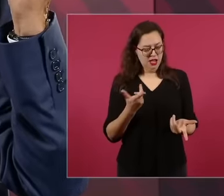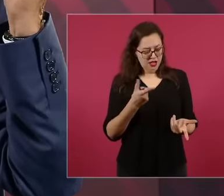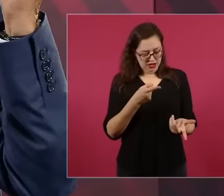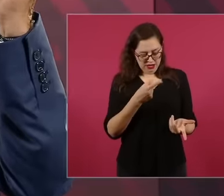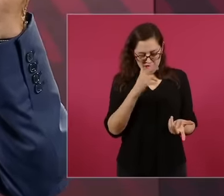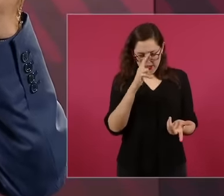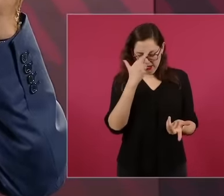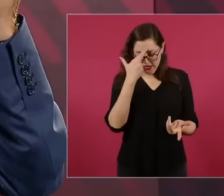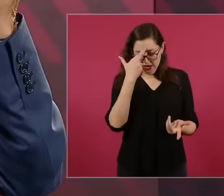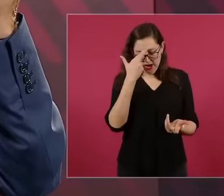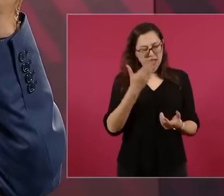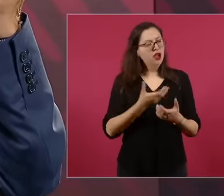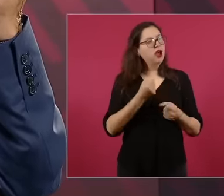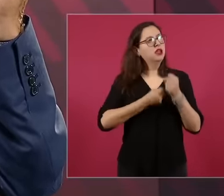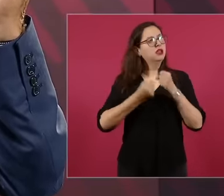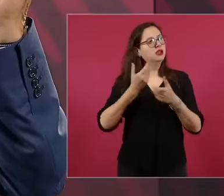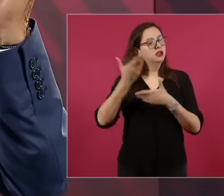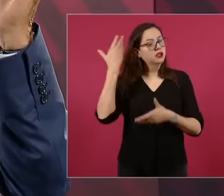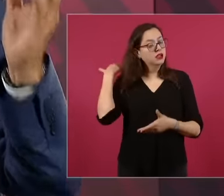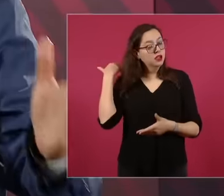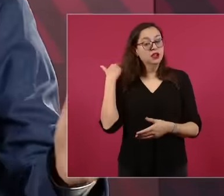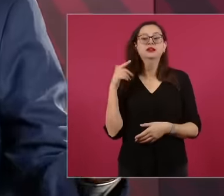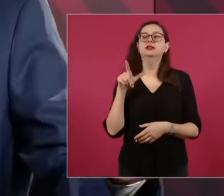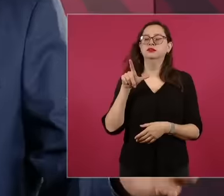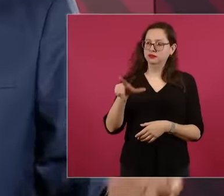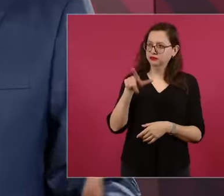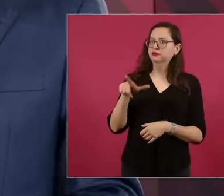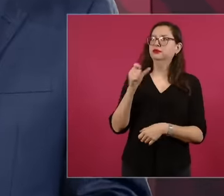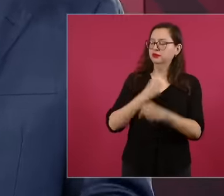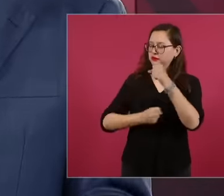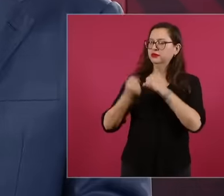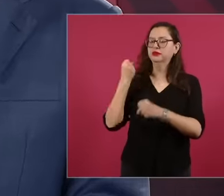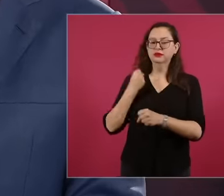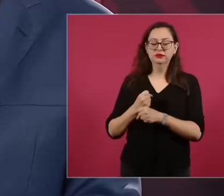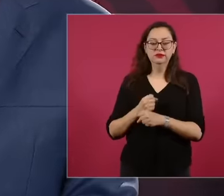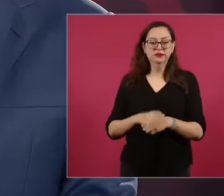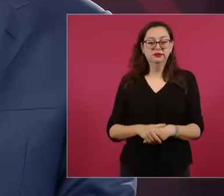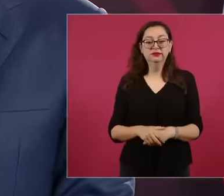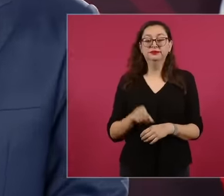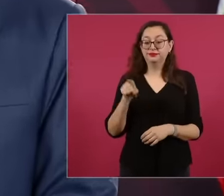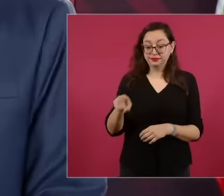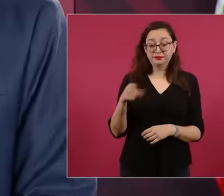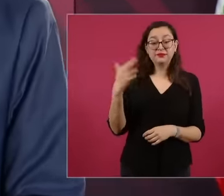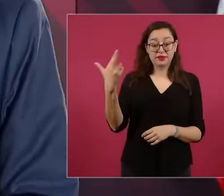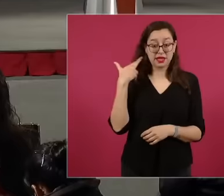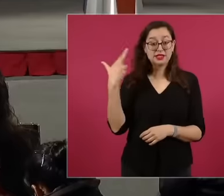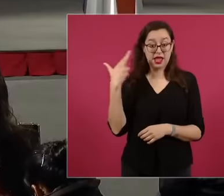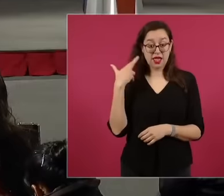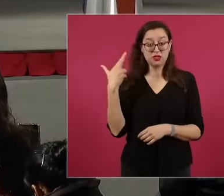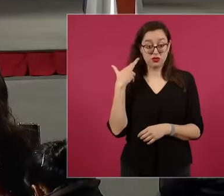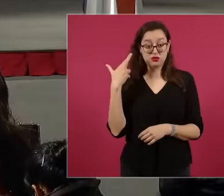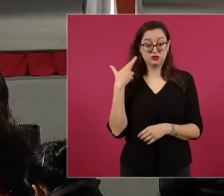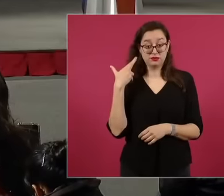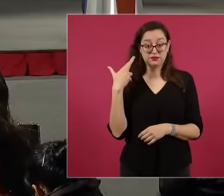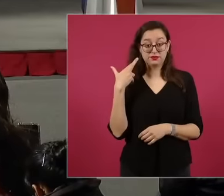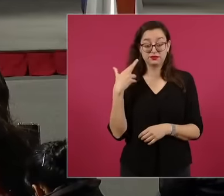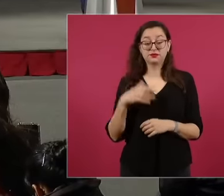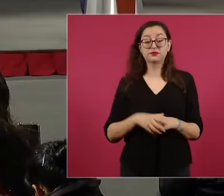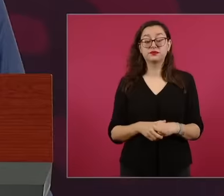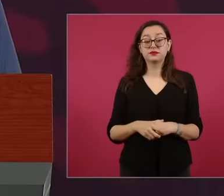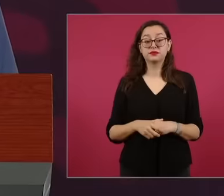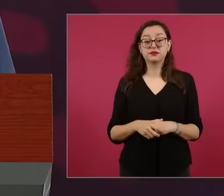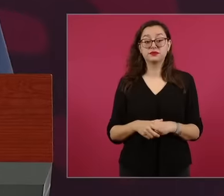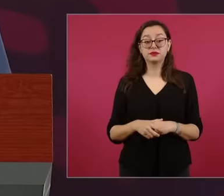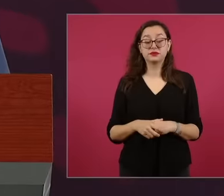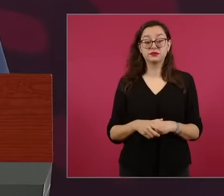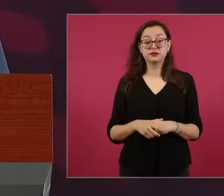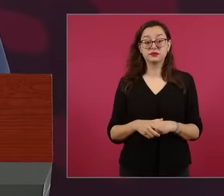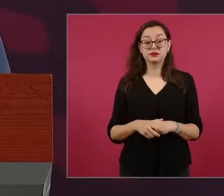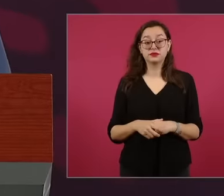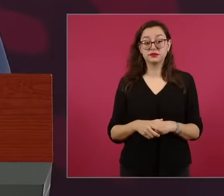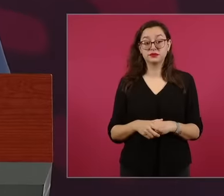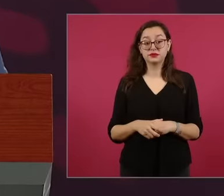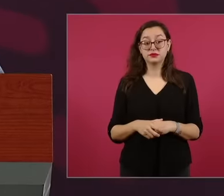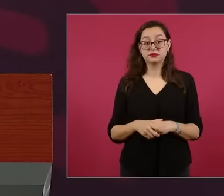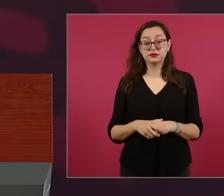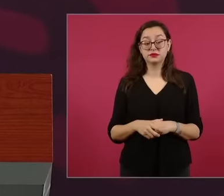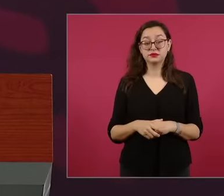How many years ago was it 17 years 17 years ago I had a radio program on a network that was from the